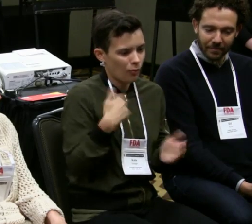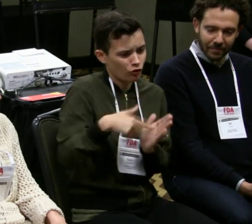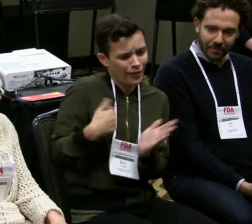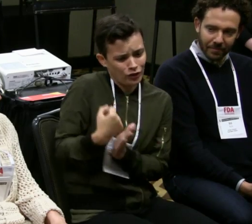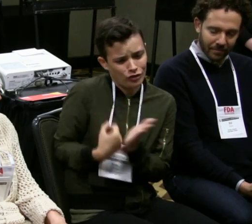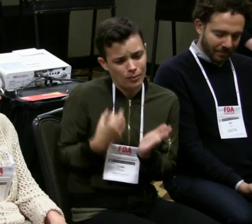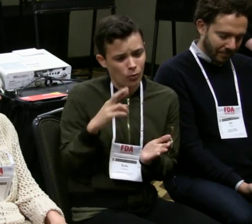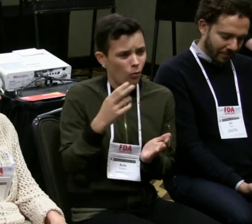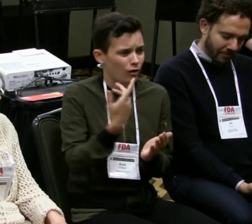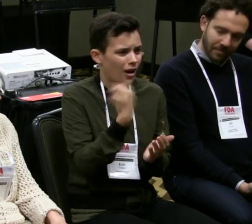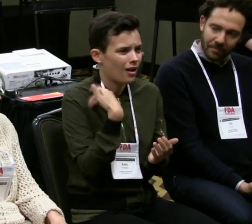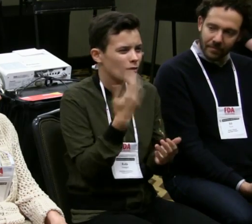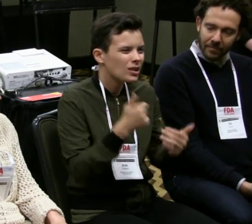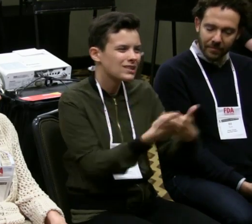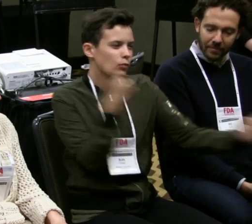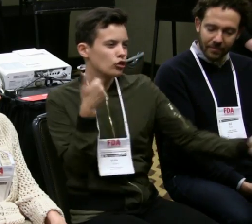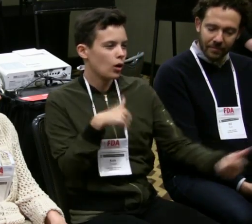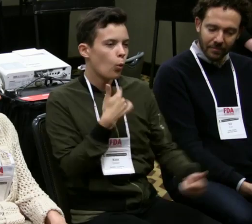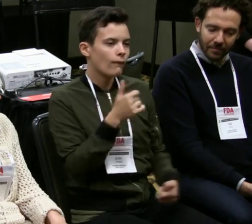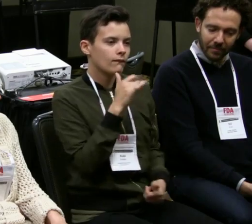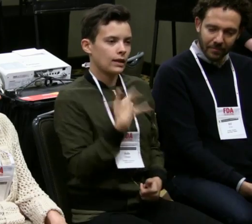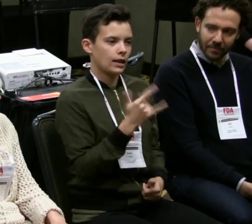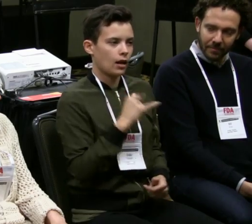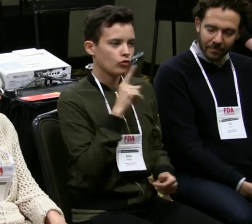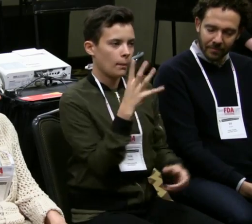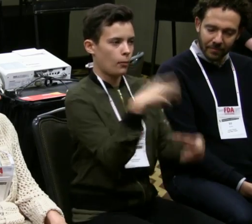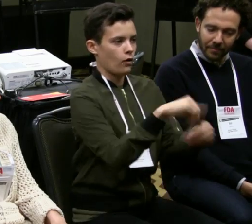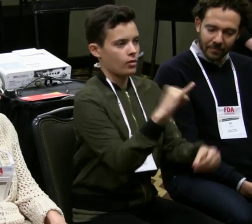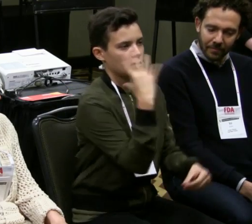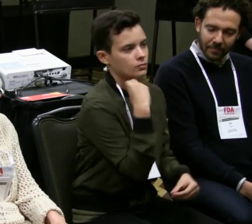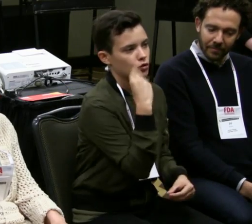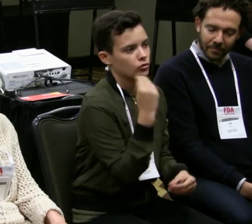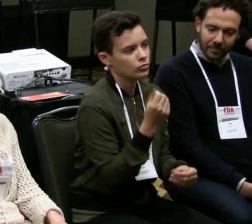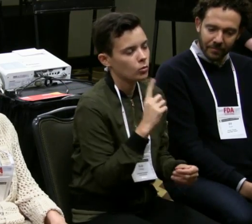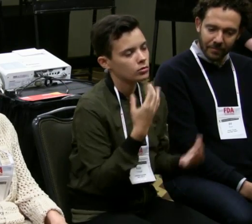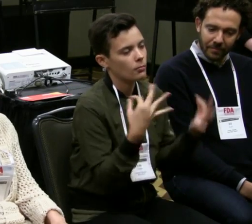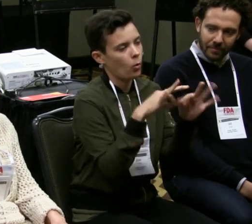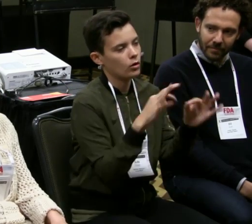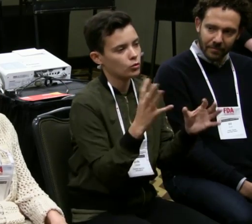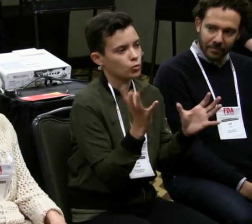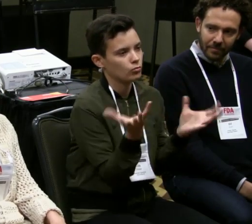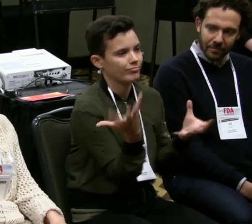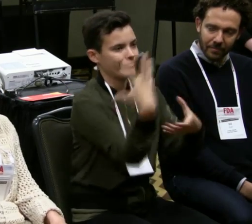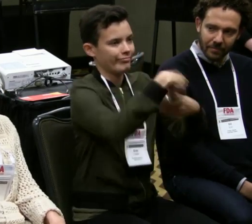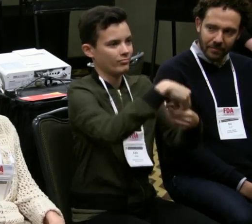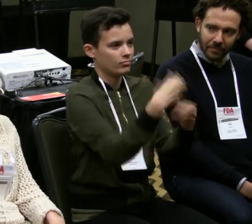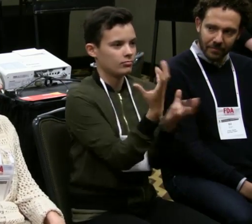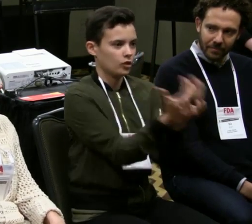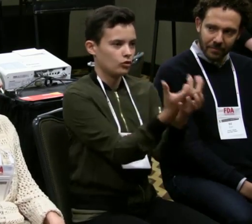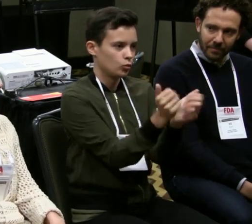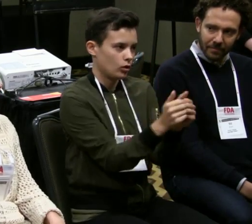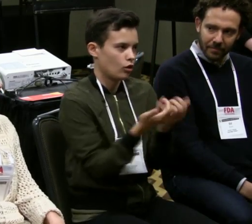then it feels like as a deaf audience member that I'm just reading a script. I create this distance from the show when I have to do that,